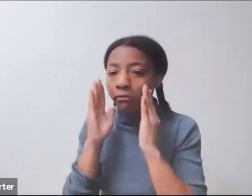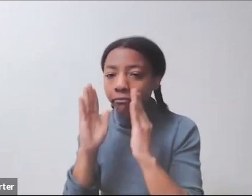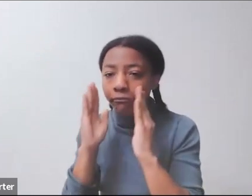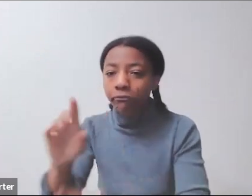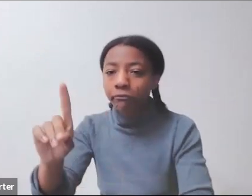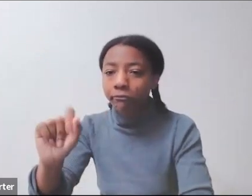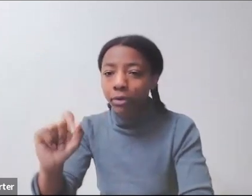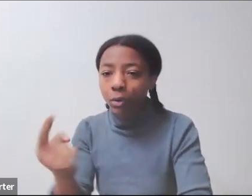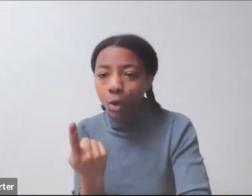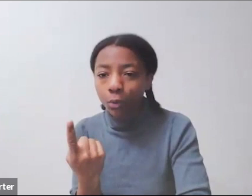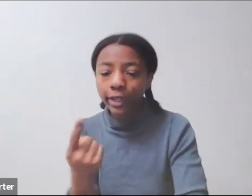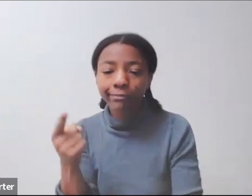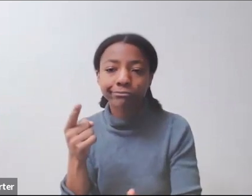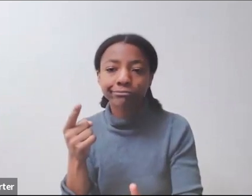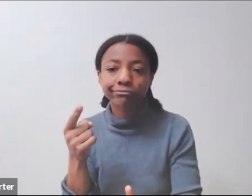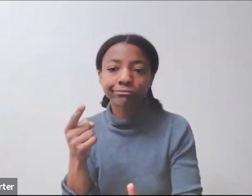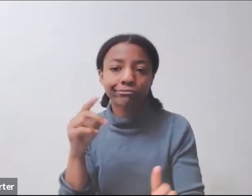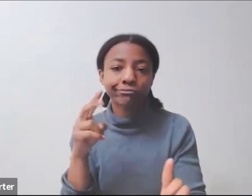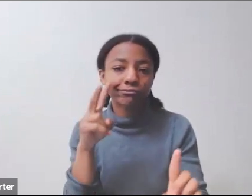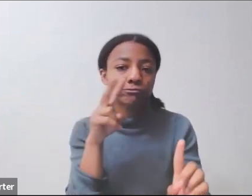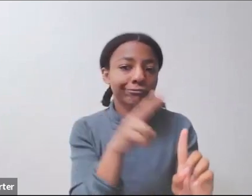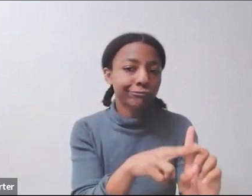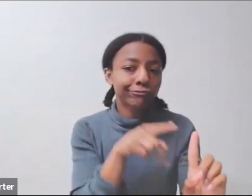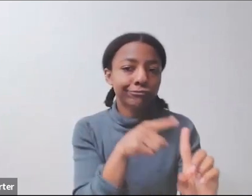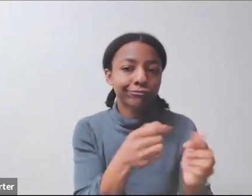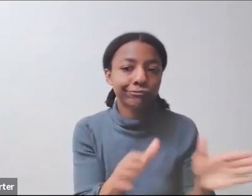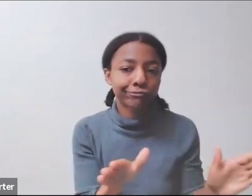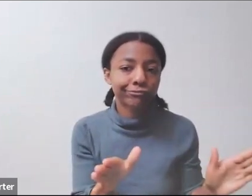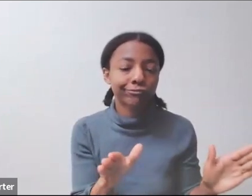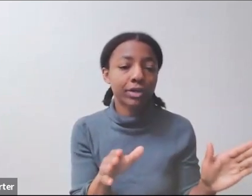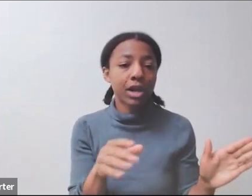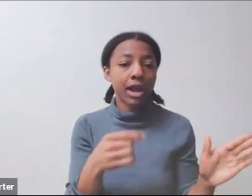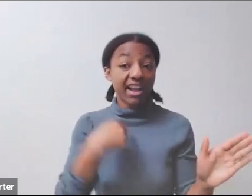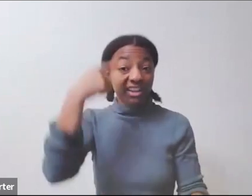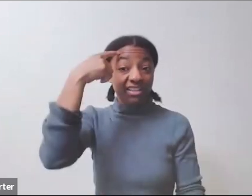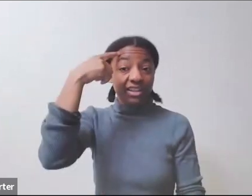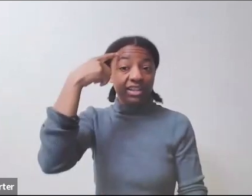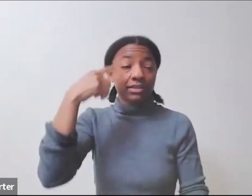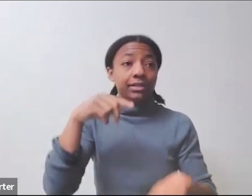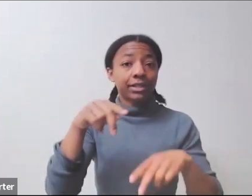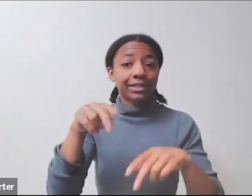I think people with disabilities should not have to only work on disabilities, but it certainly is handy